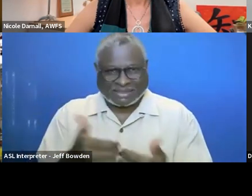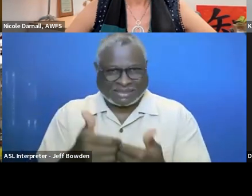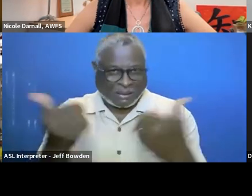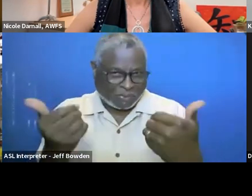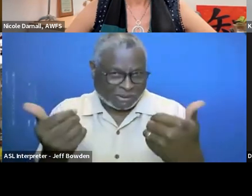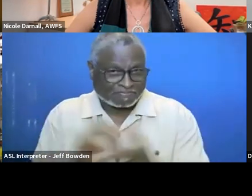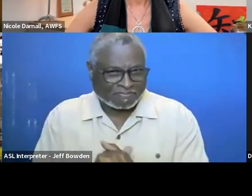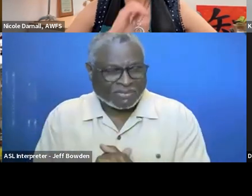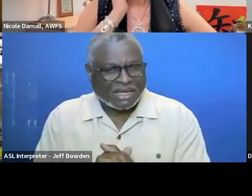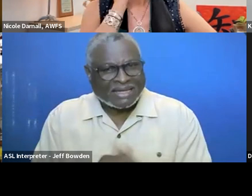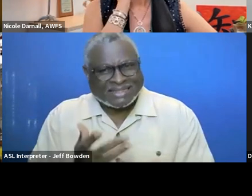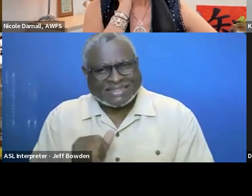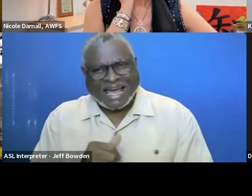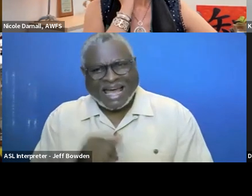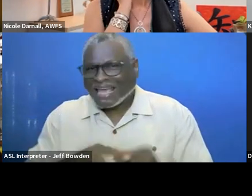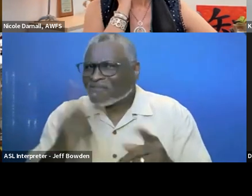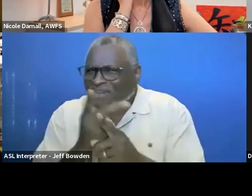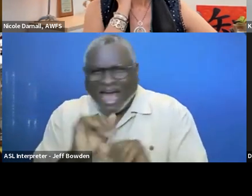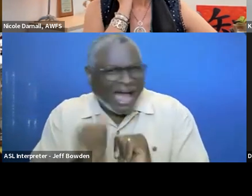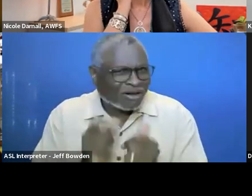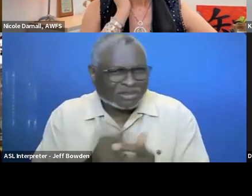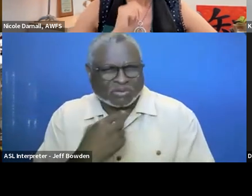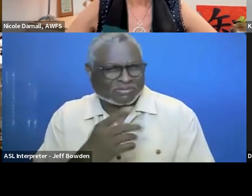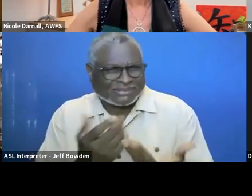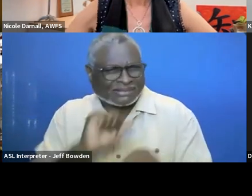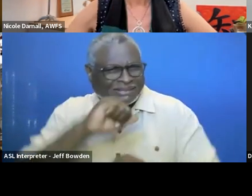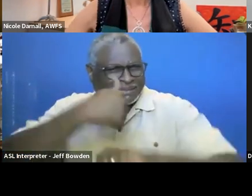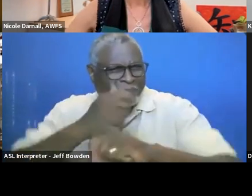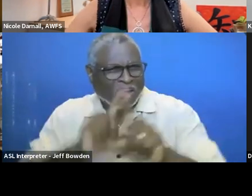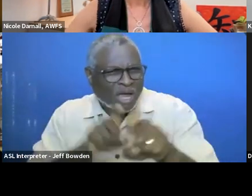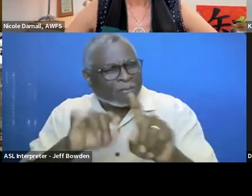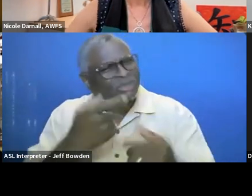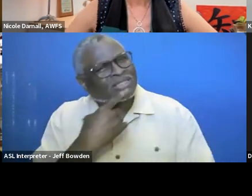So again I can't kind of figure out how to frame the question. But you kept mentioning it.